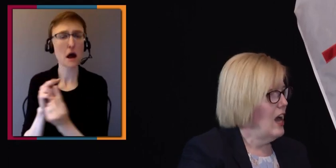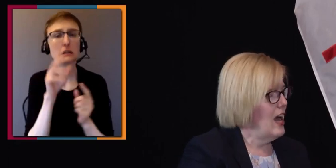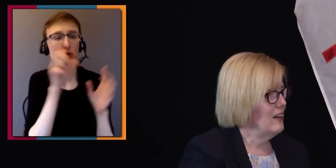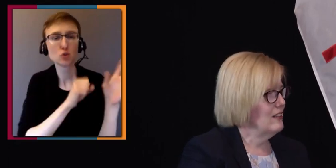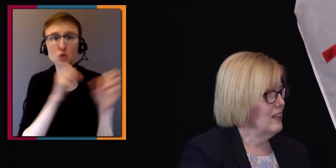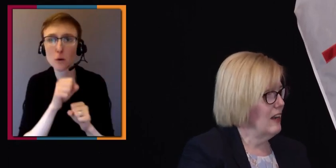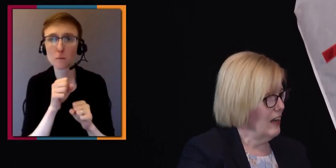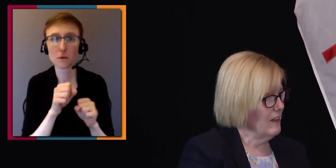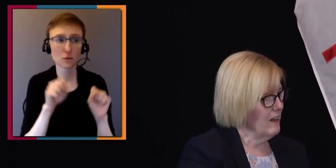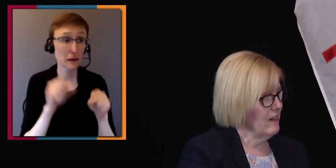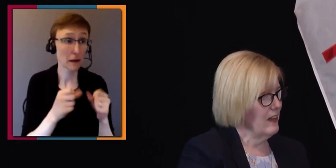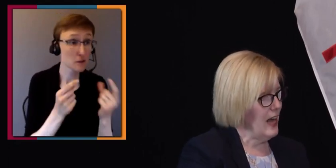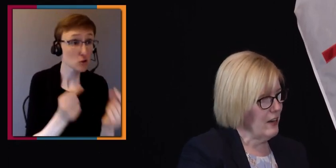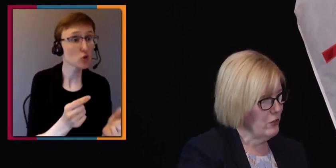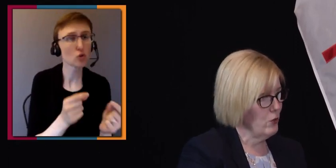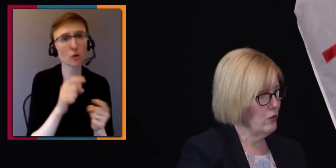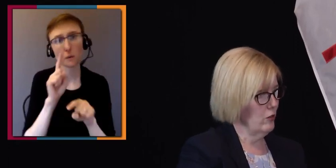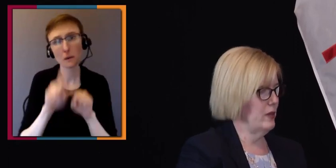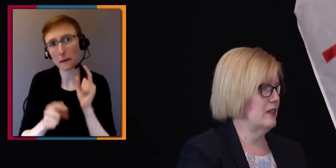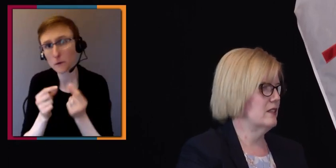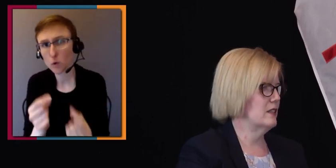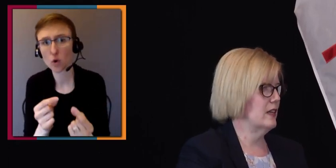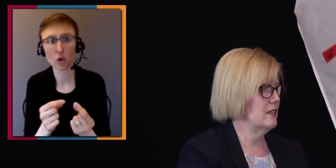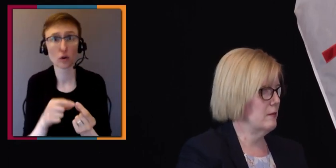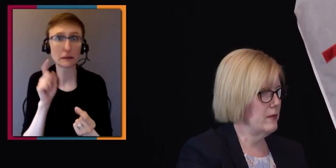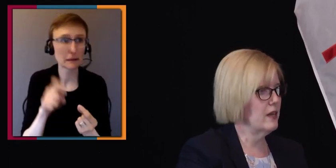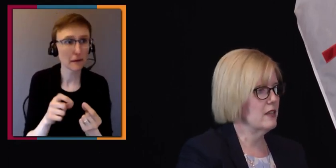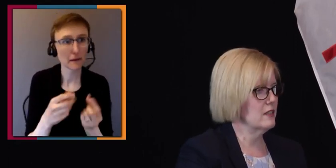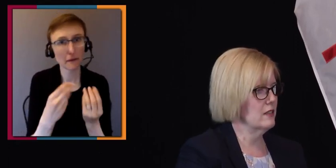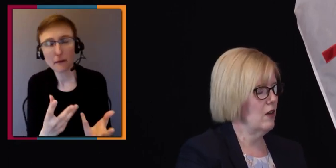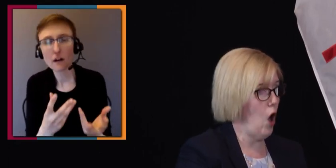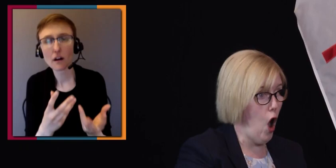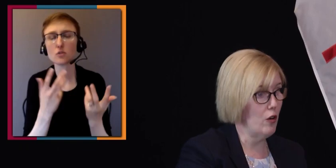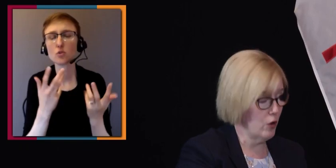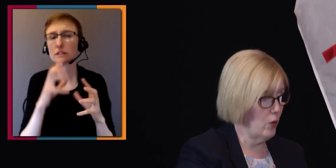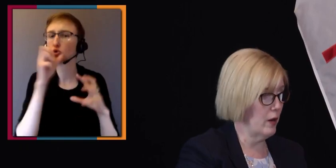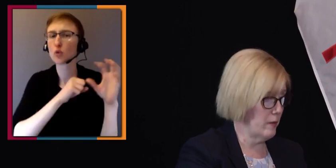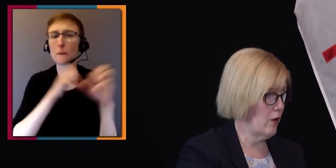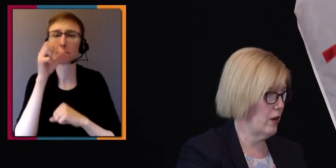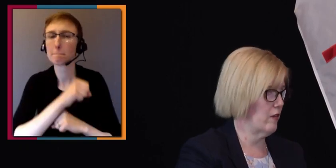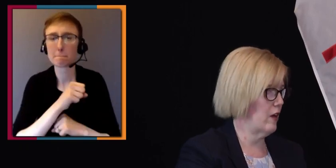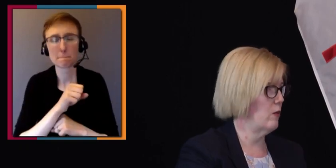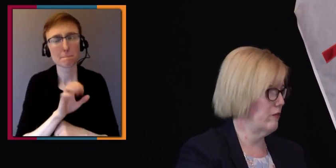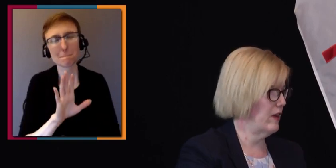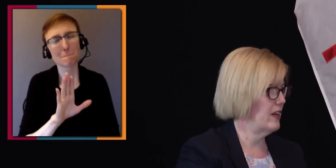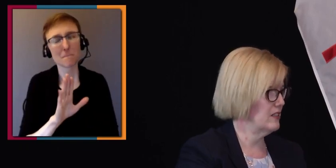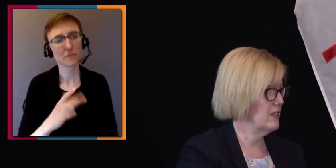And I think the attitudinal piece is the biggest ongoing barrier that we face